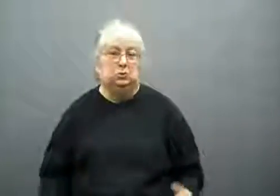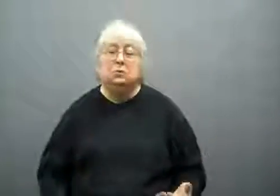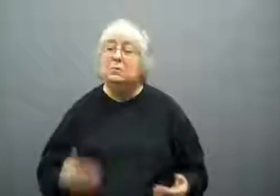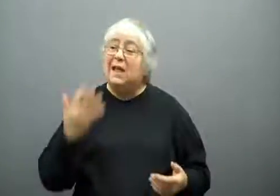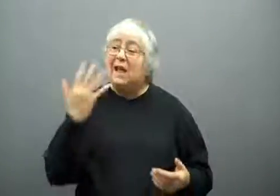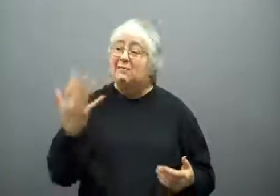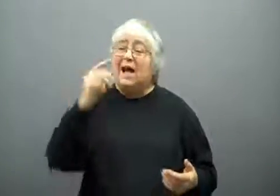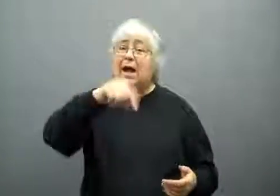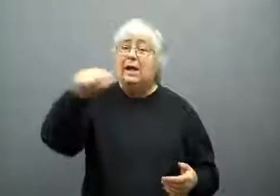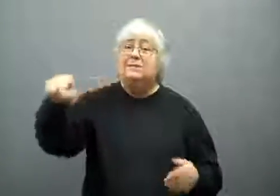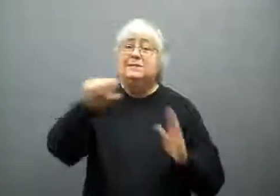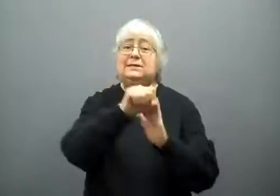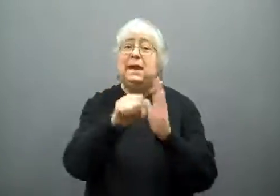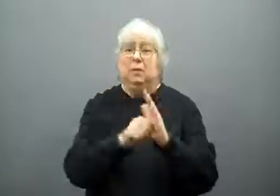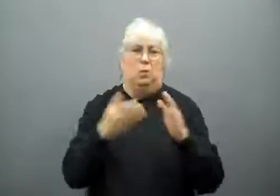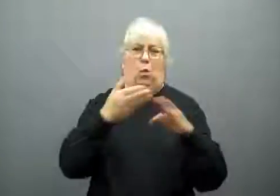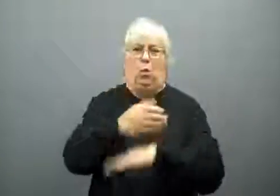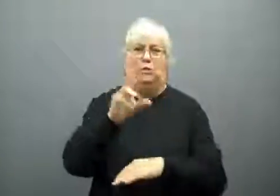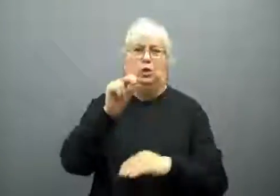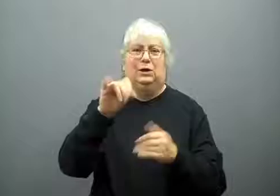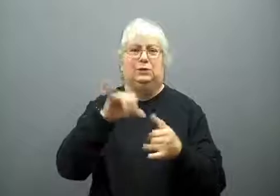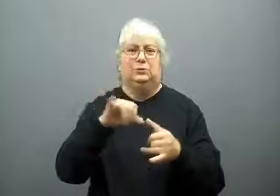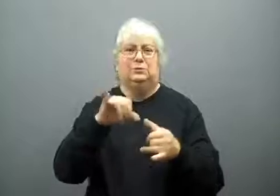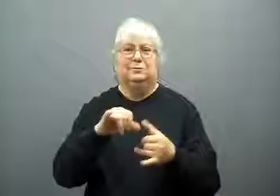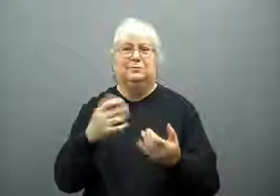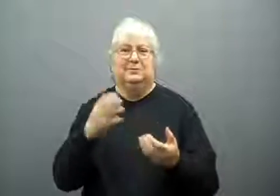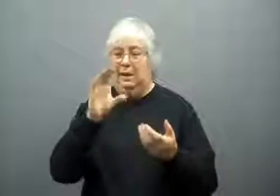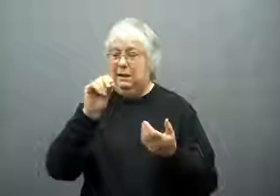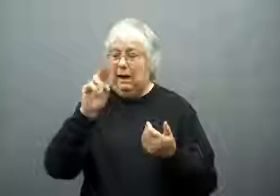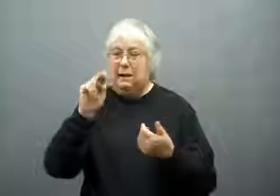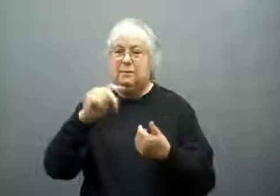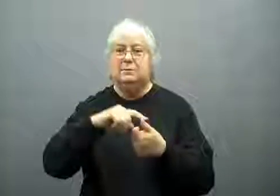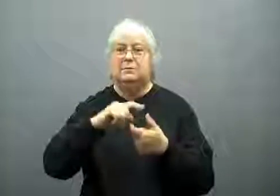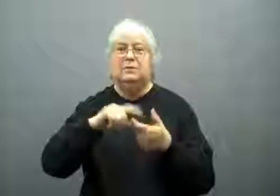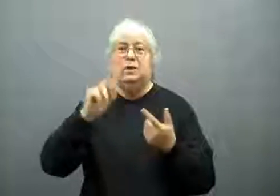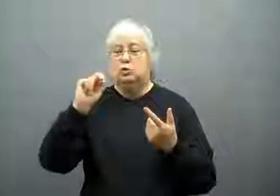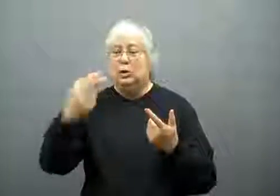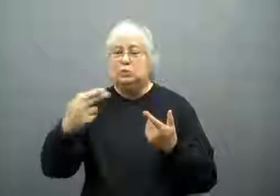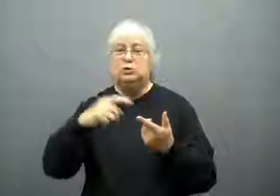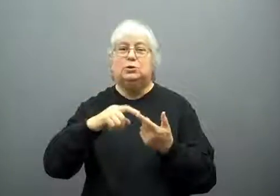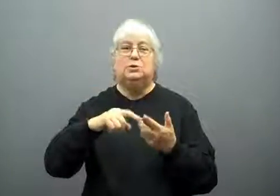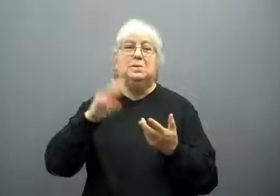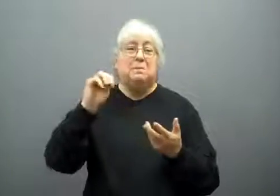Five states tallied over 30 inches of snow.